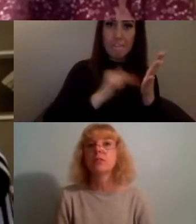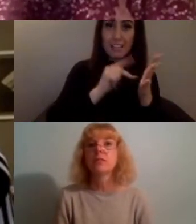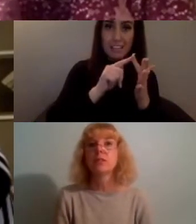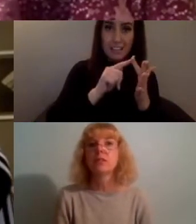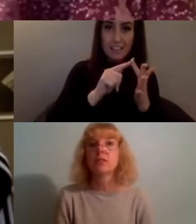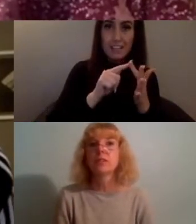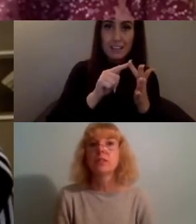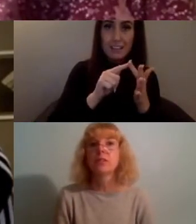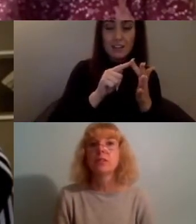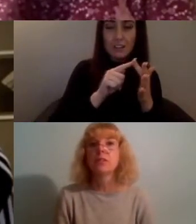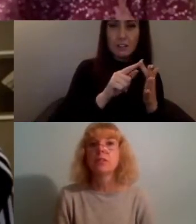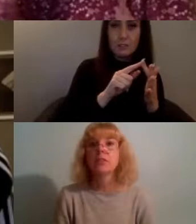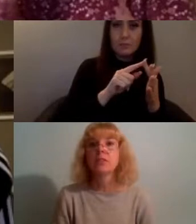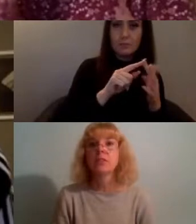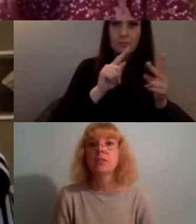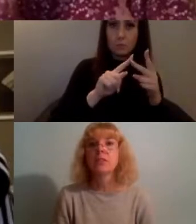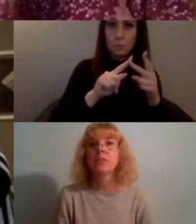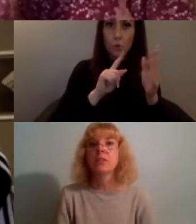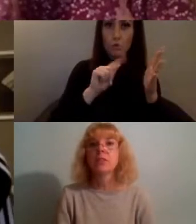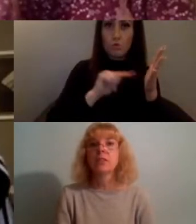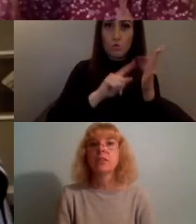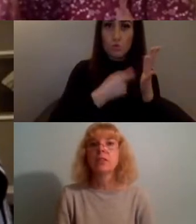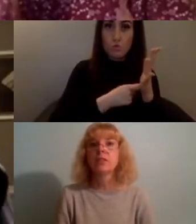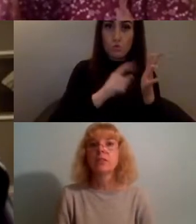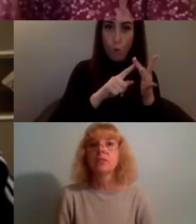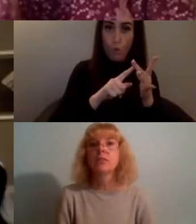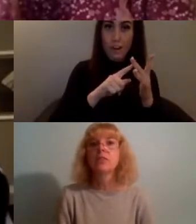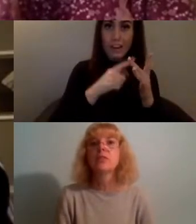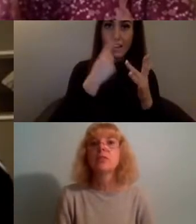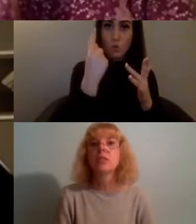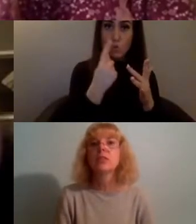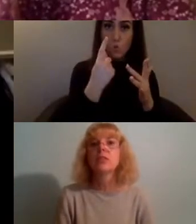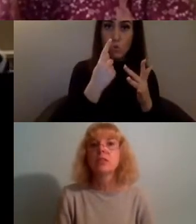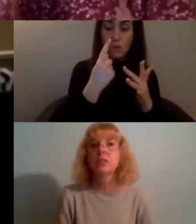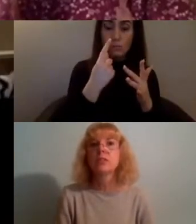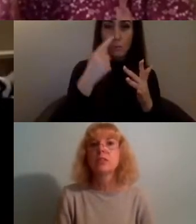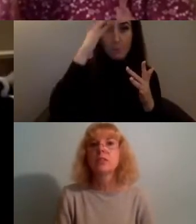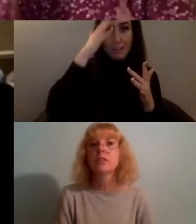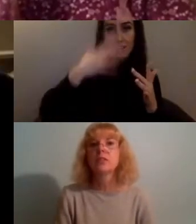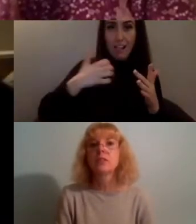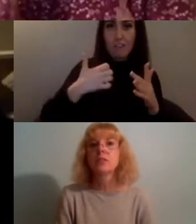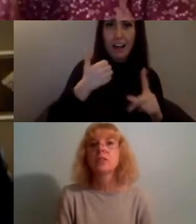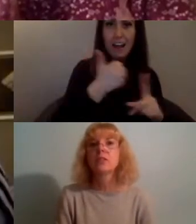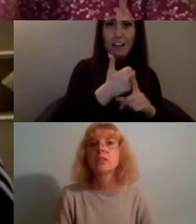Tori Tsui an intersectional climate activist and mental health advocate, give us a wave Tori